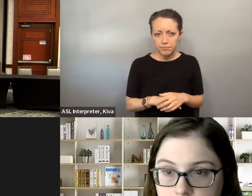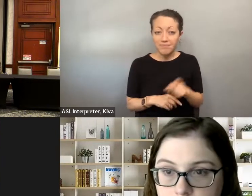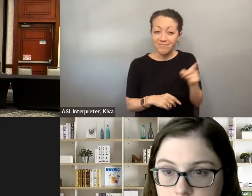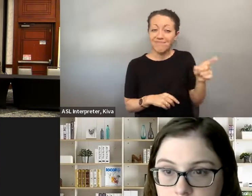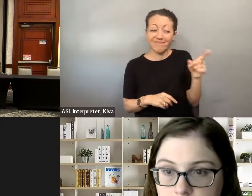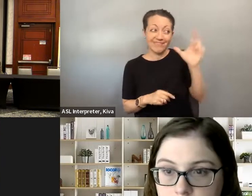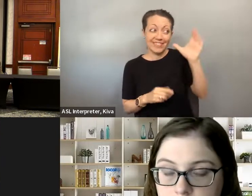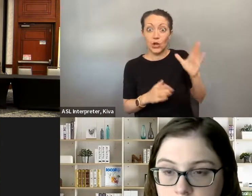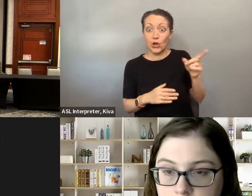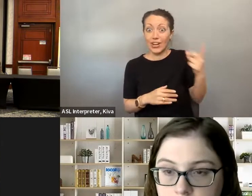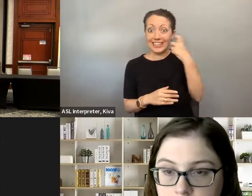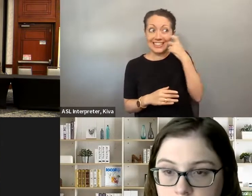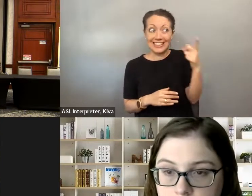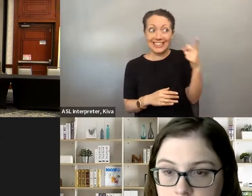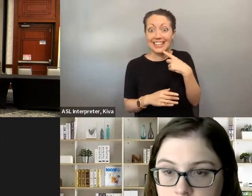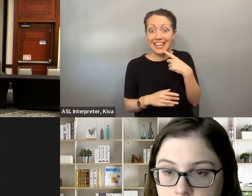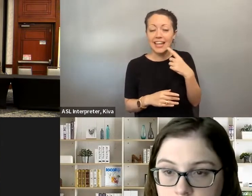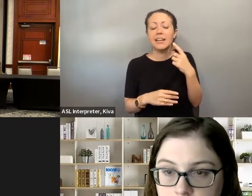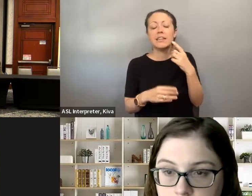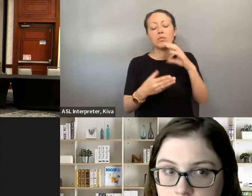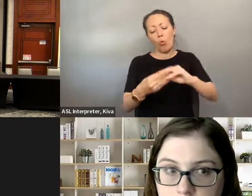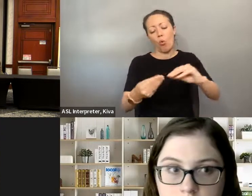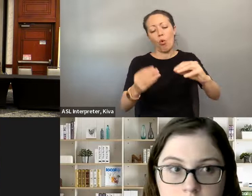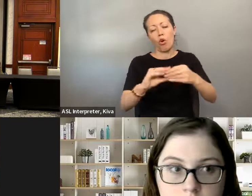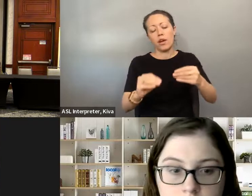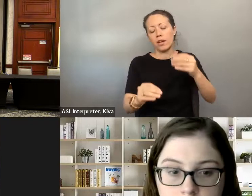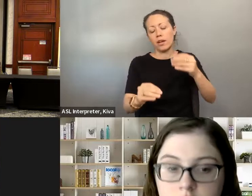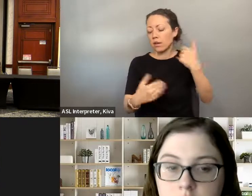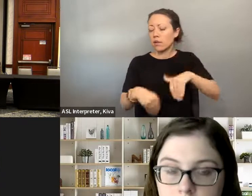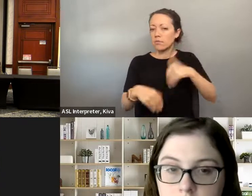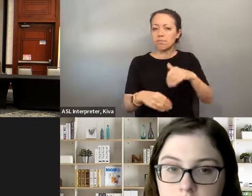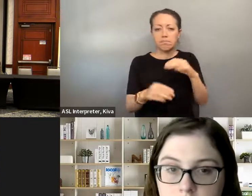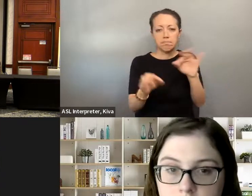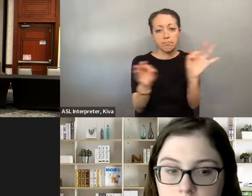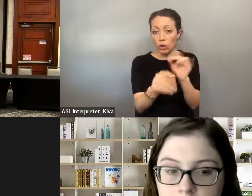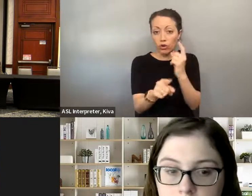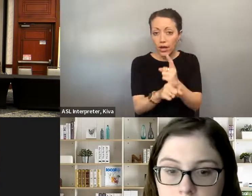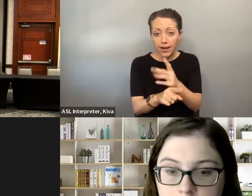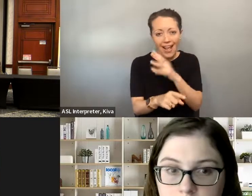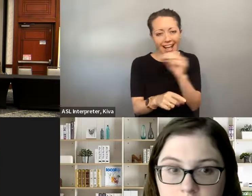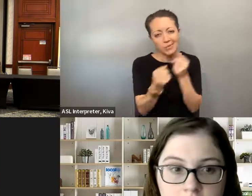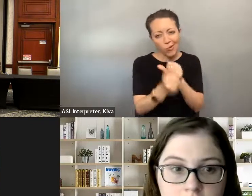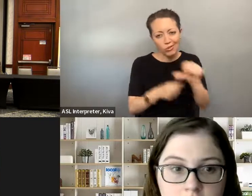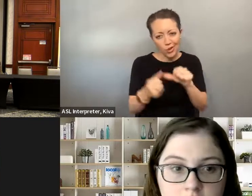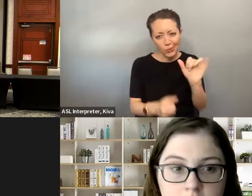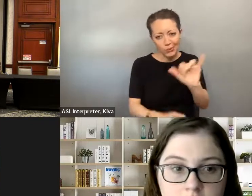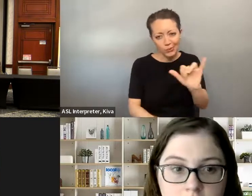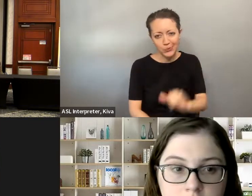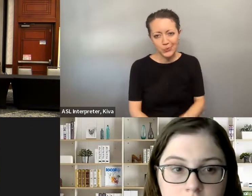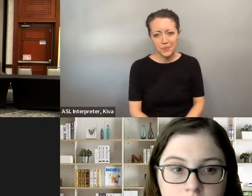involved. There's disability organizations so I think all of that definitely does help. And like the guest speaker said earlier, you know, making sure that we share our stories